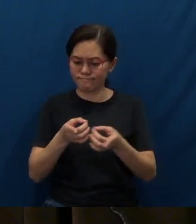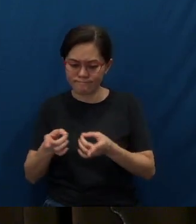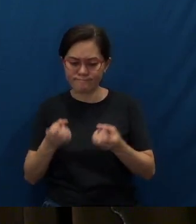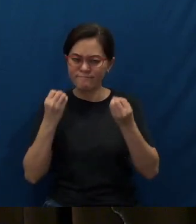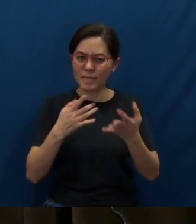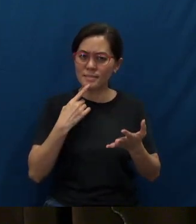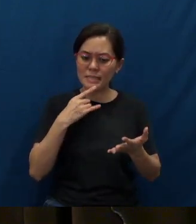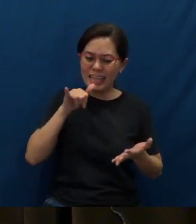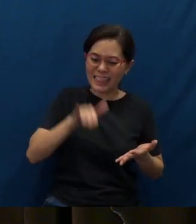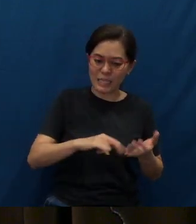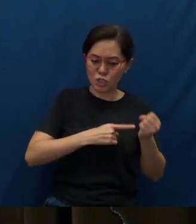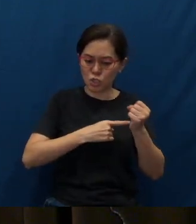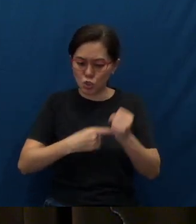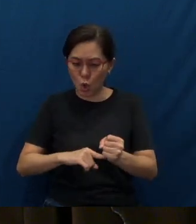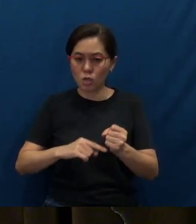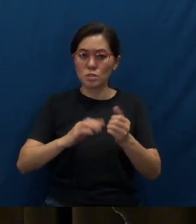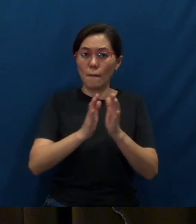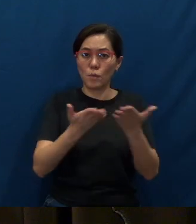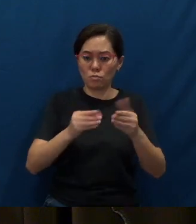for the spread of early Christianity.